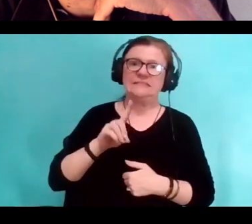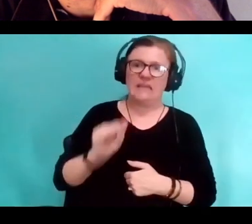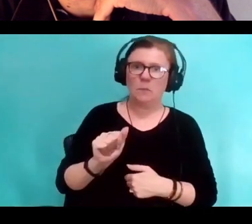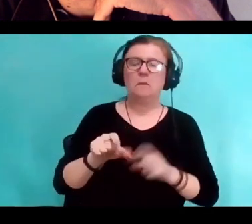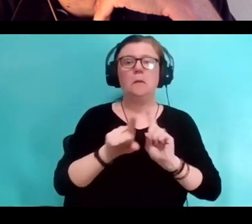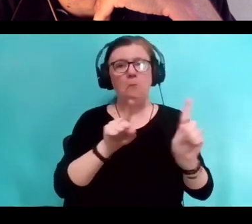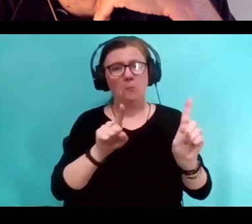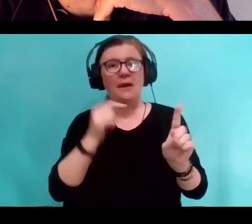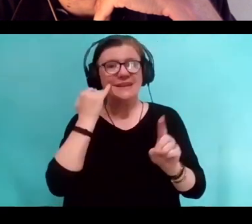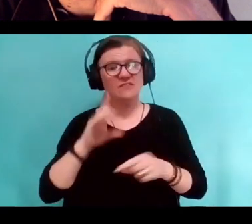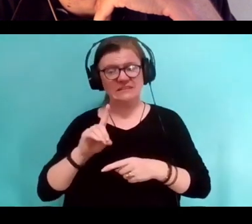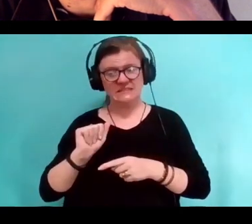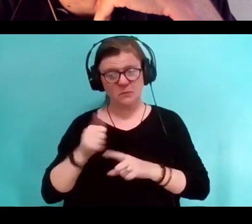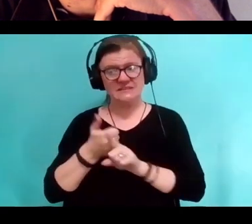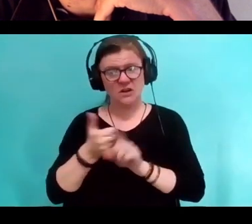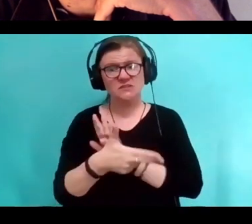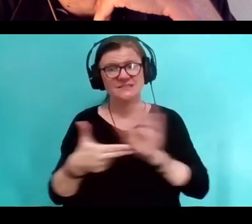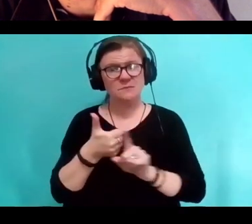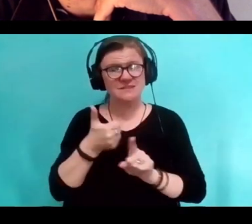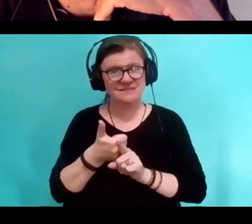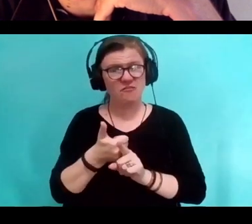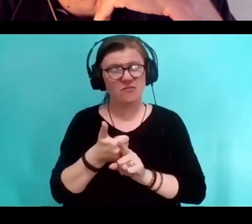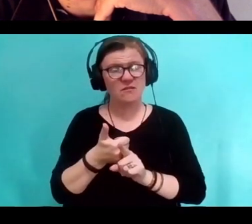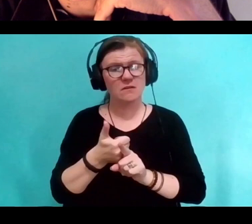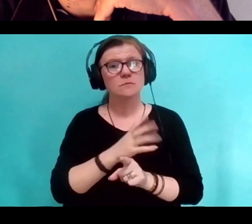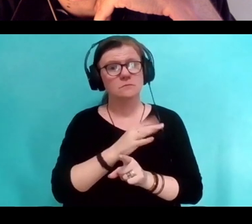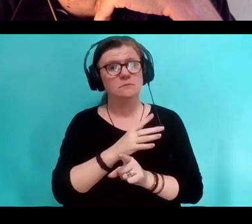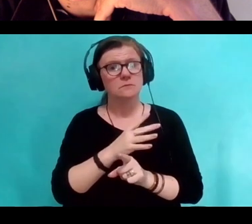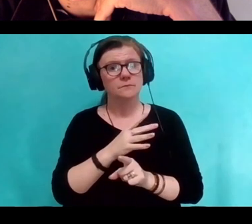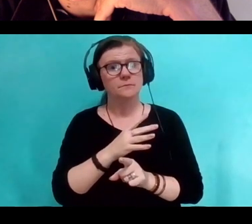that starts to define itself is coming out of a swamp,